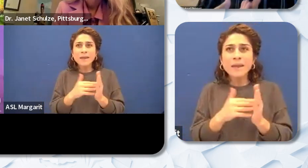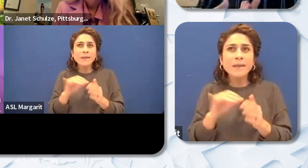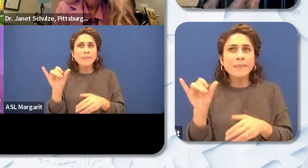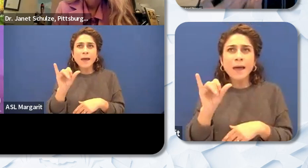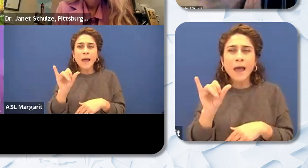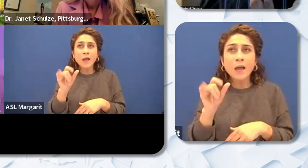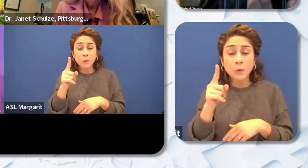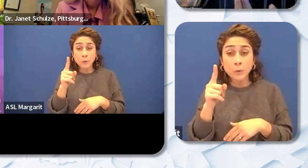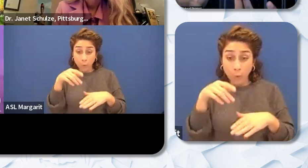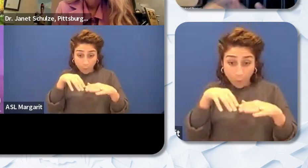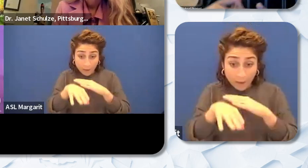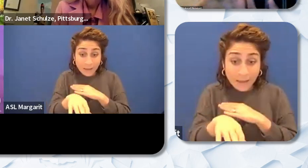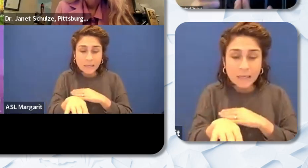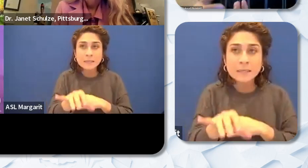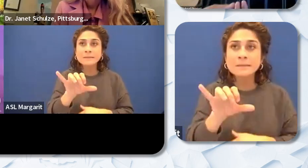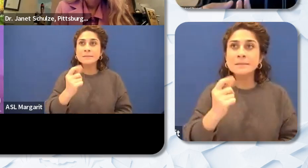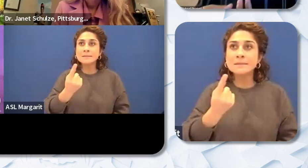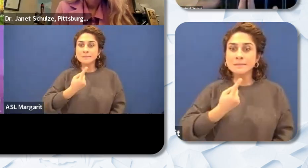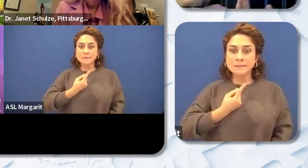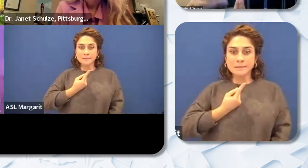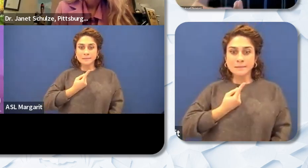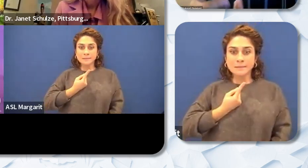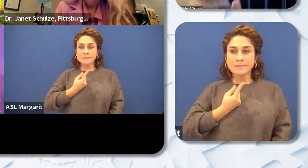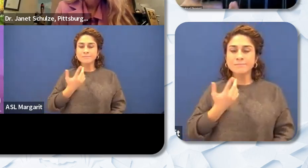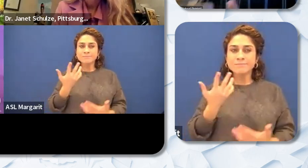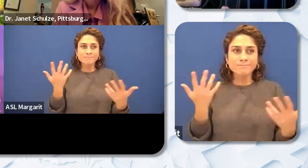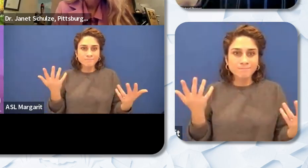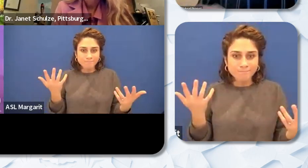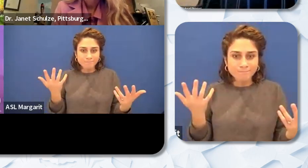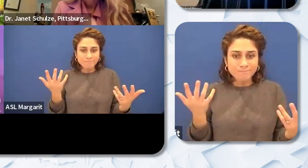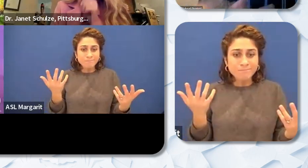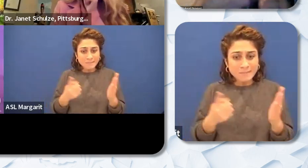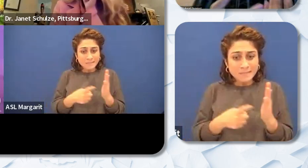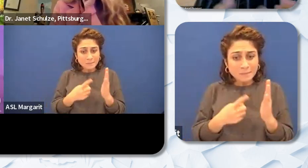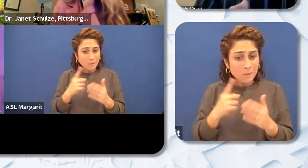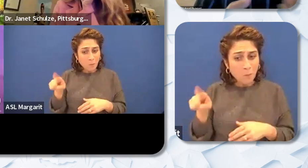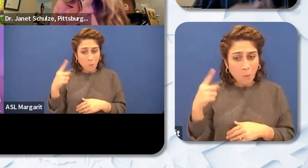alone and especially in these workforces where you may be the only Black educator as I am at